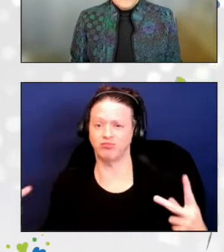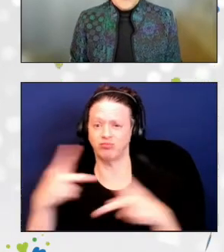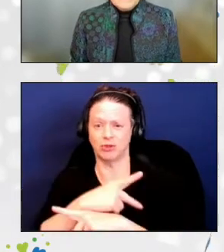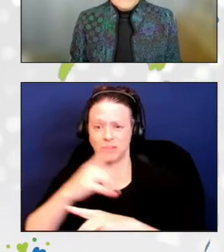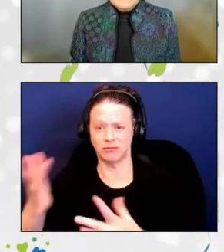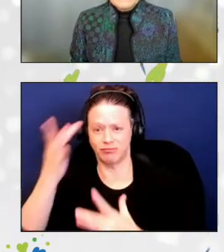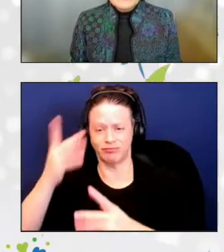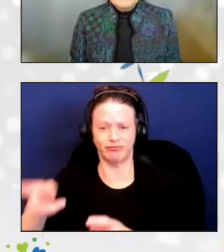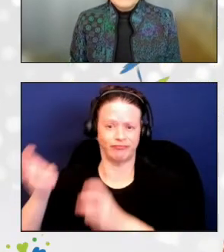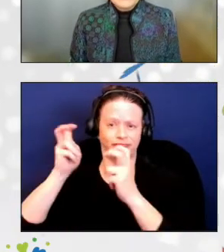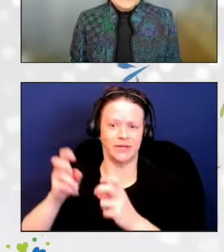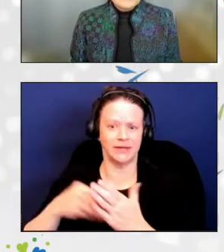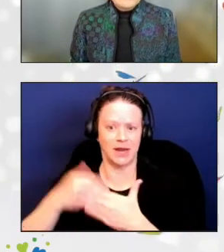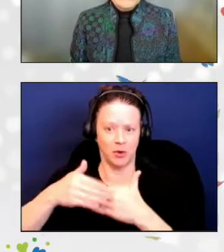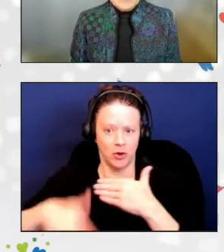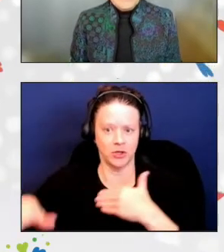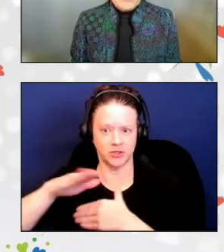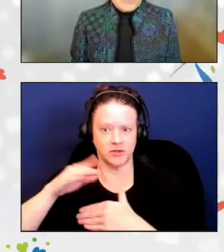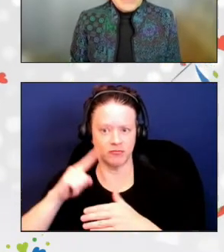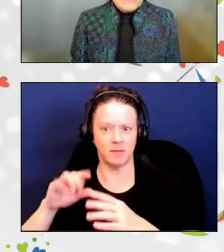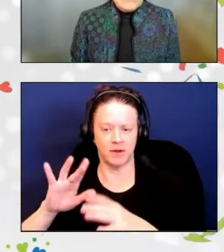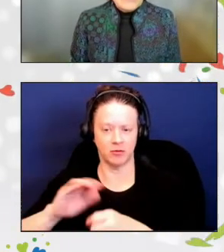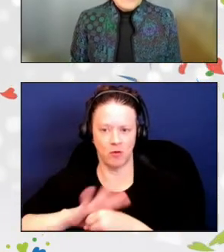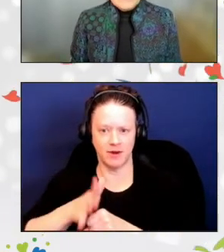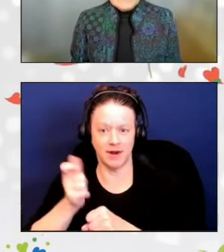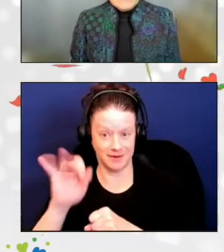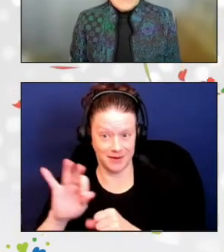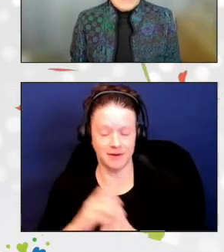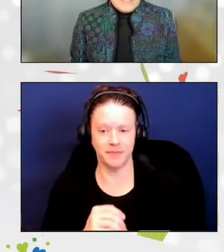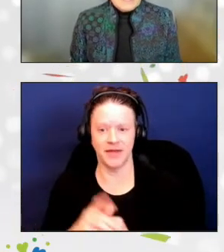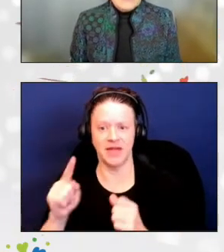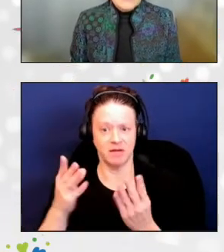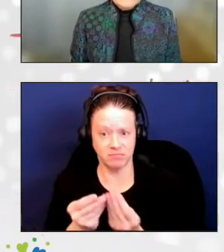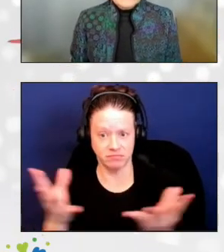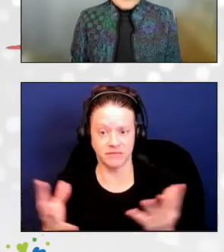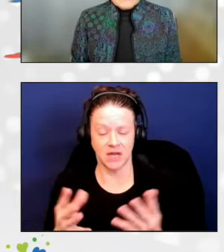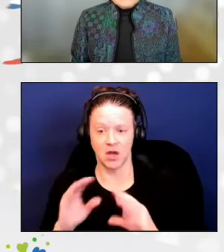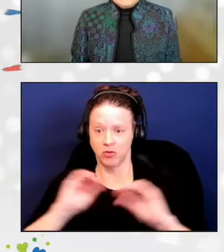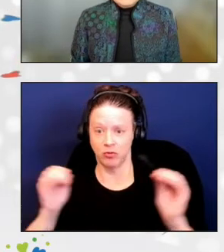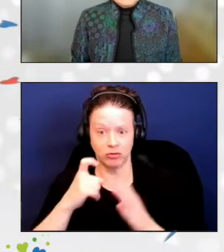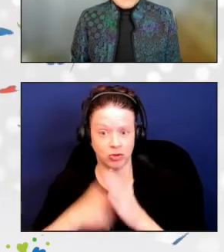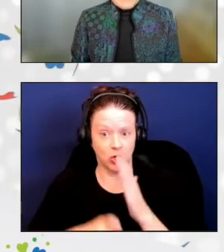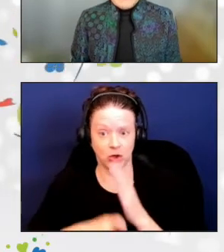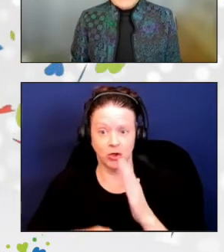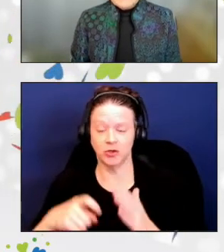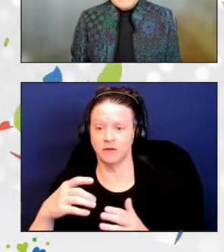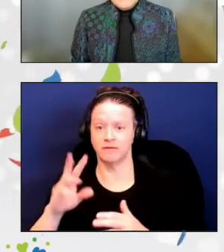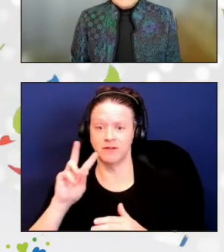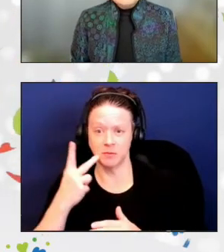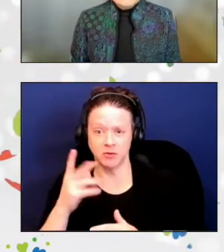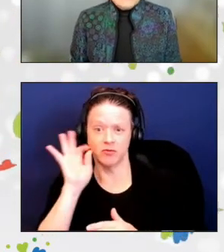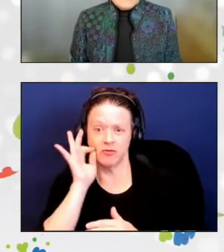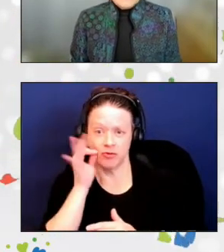Corin and his team distribute free produce, milk, and eggs to residents with kindness and dignity,